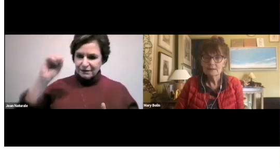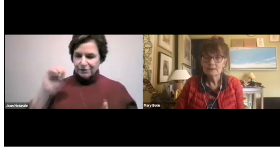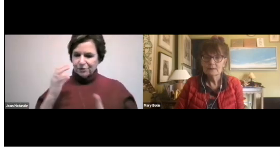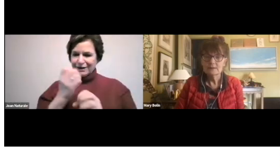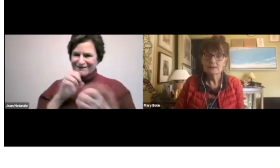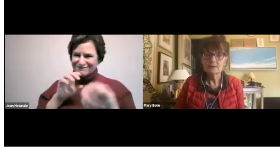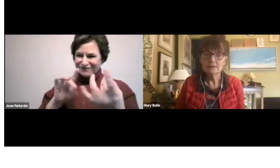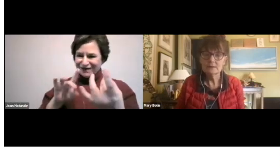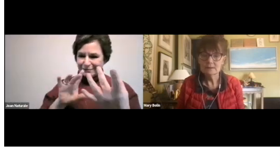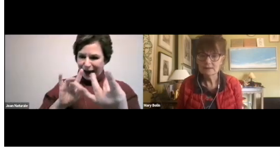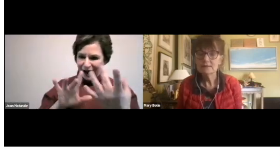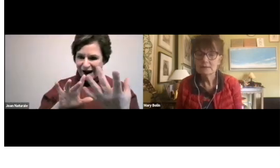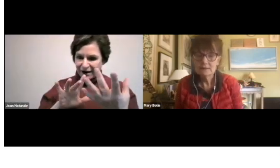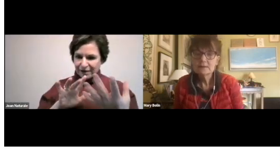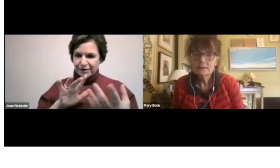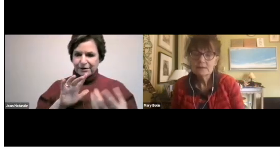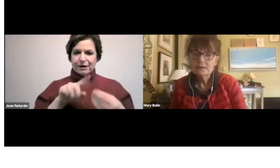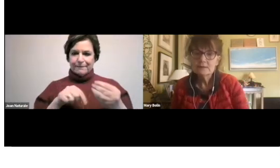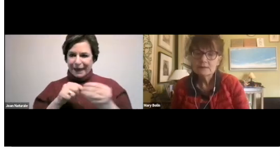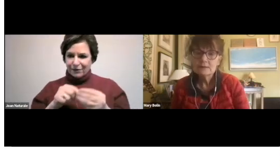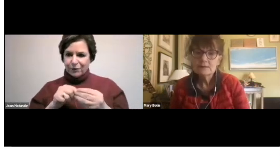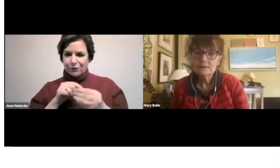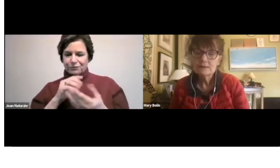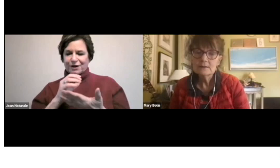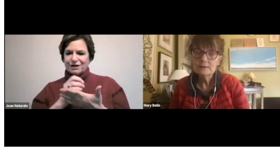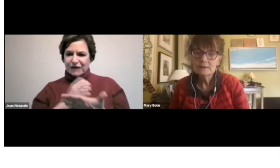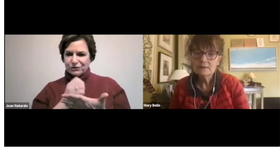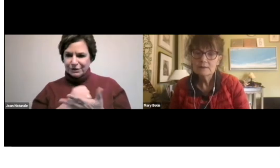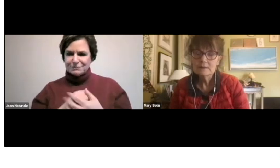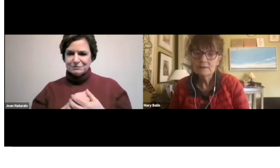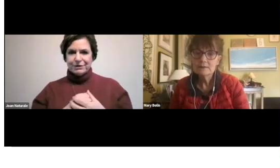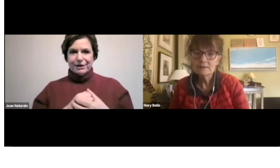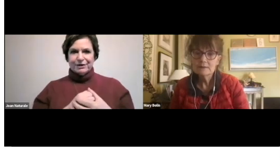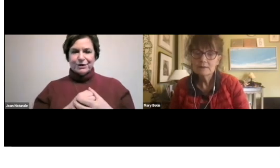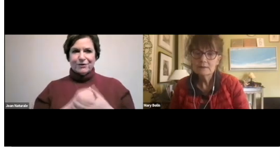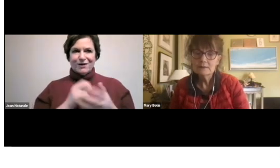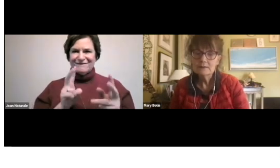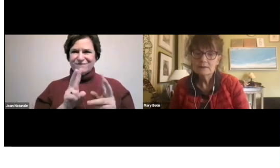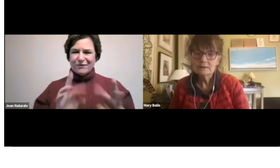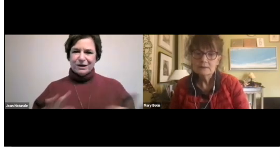just to ask them their opinion but value their feedback about the collection.